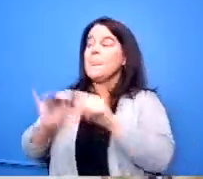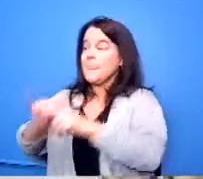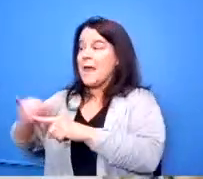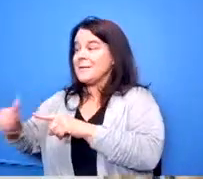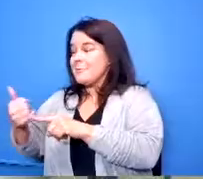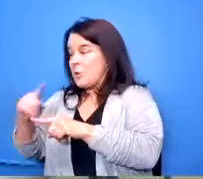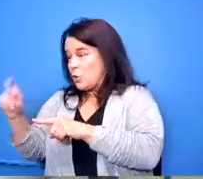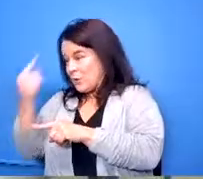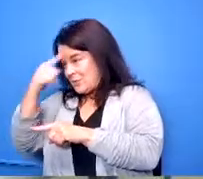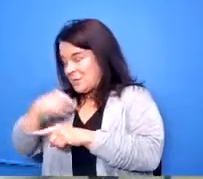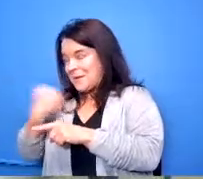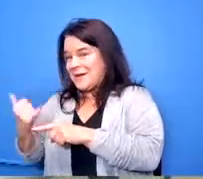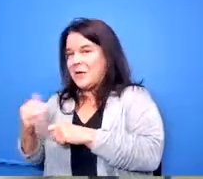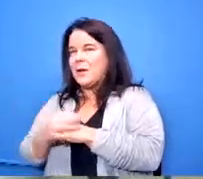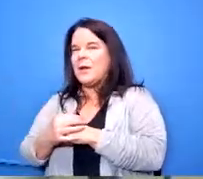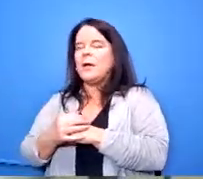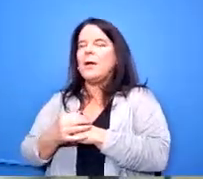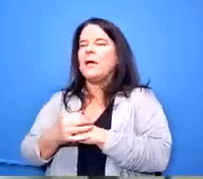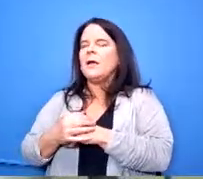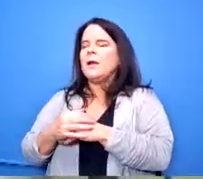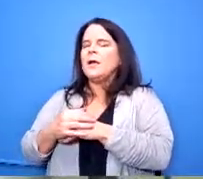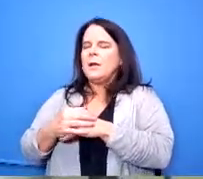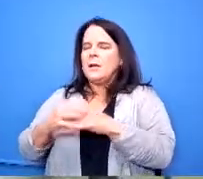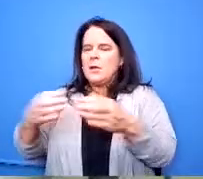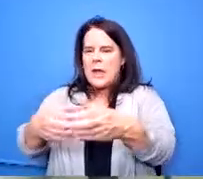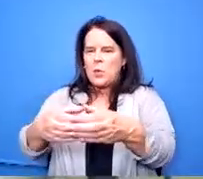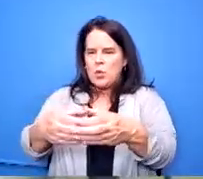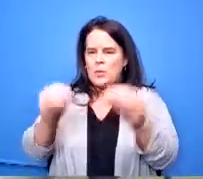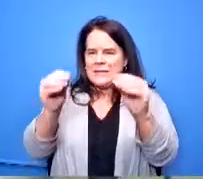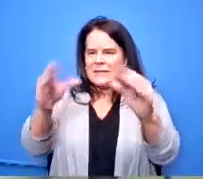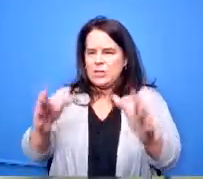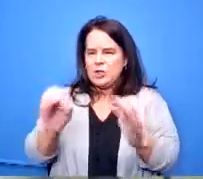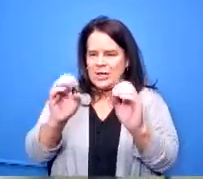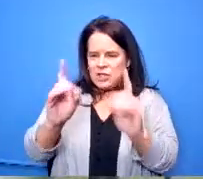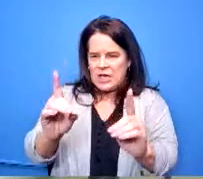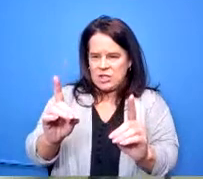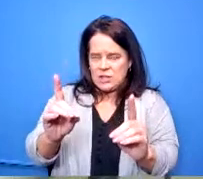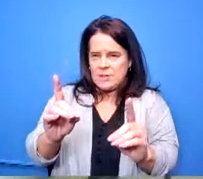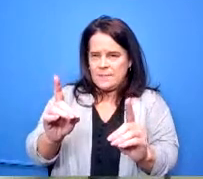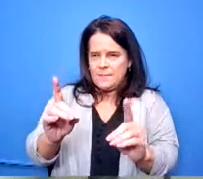on the teacher education i see that that's it's does the highlight under at middletown opponents